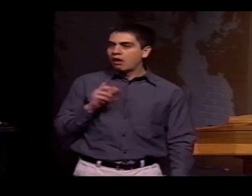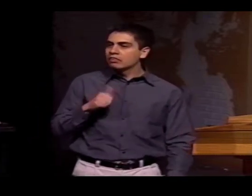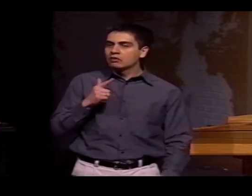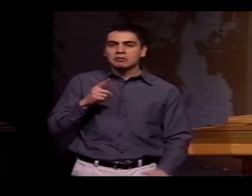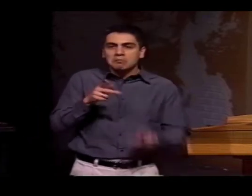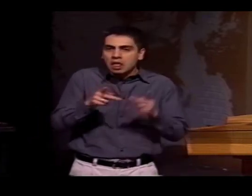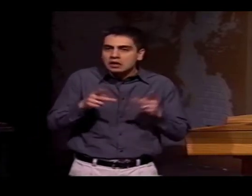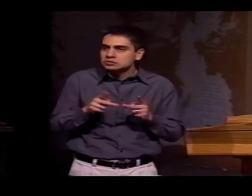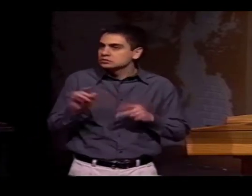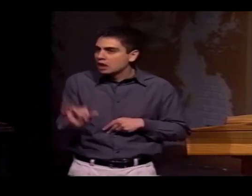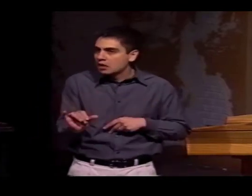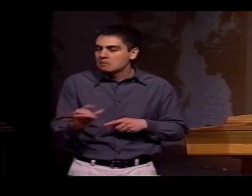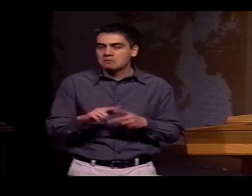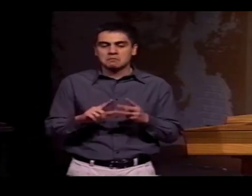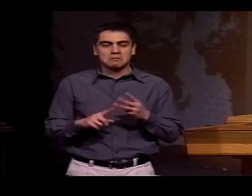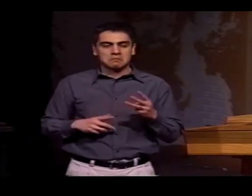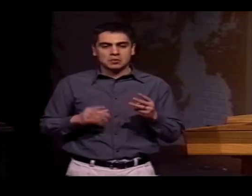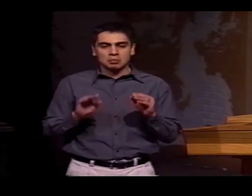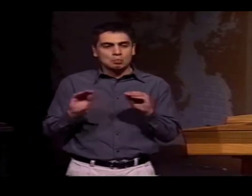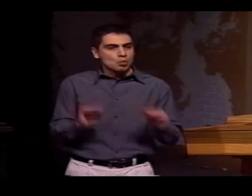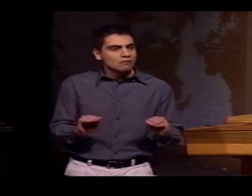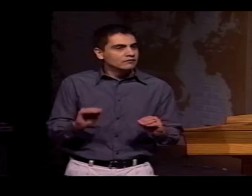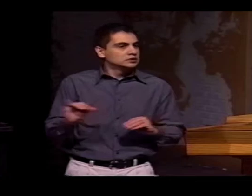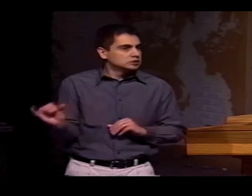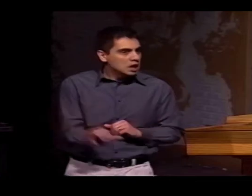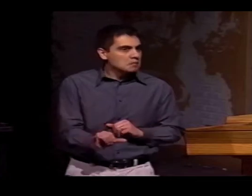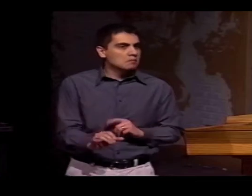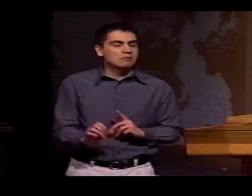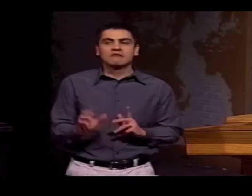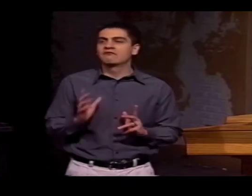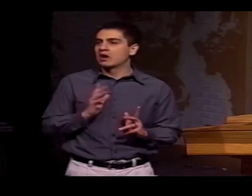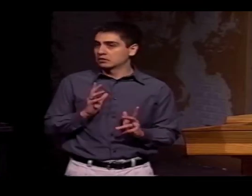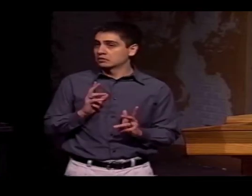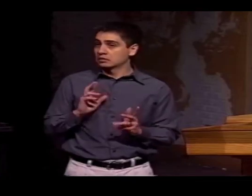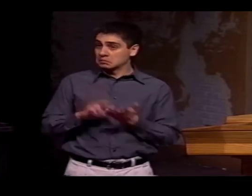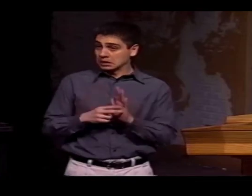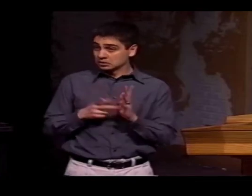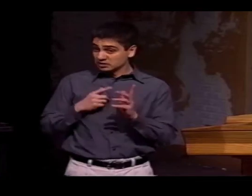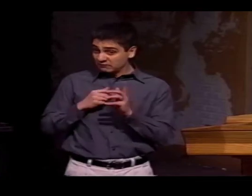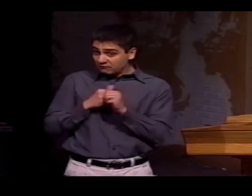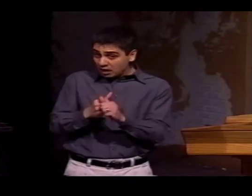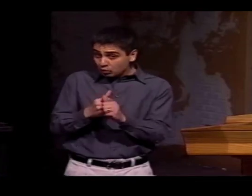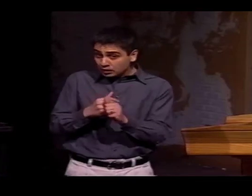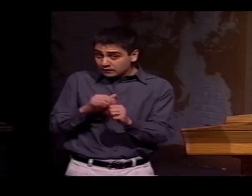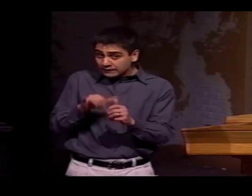AND ALSO WHETHER OR NOT YOU USE TWO HANDS OR ONE HAND, BUT THE MOVEMENT IS THE SAME, THE LOCATION IS THE SAME.